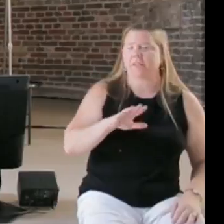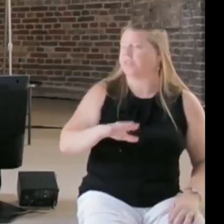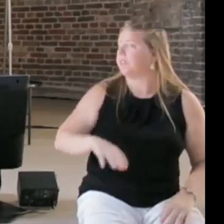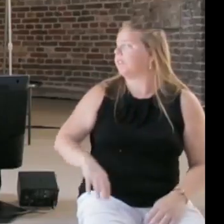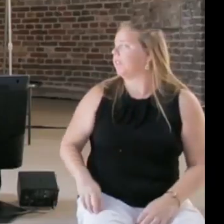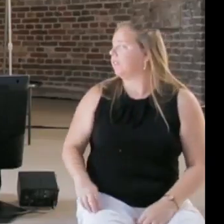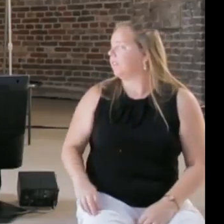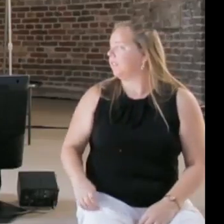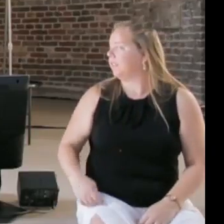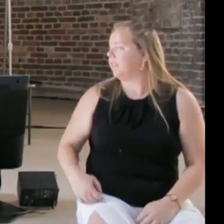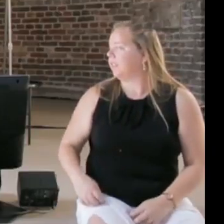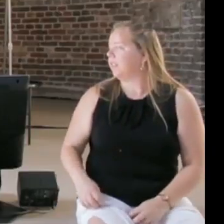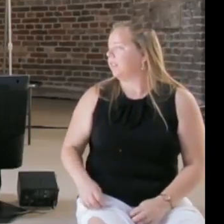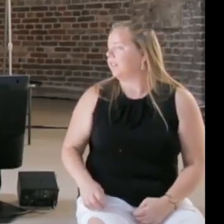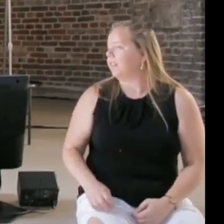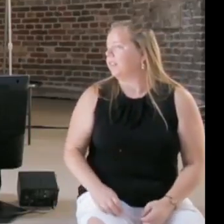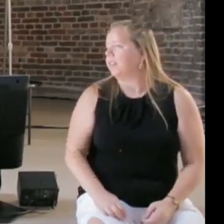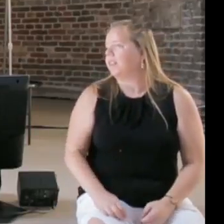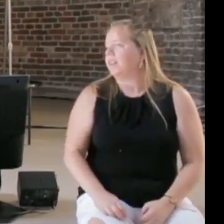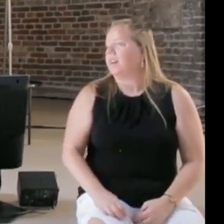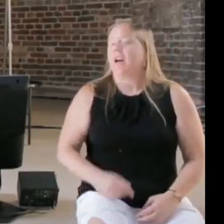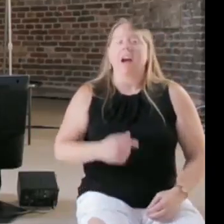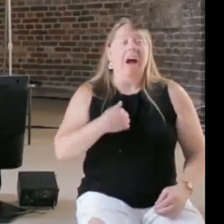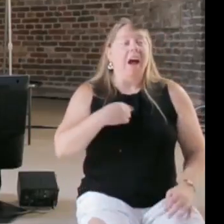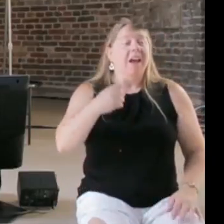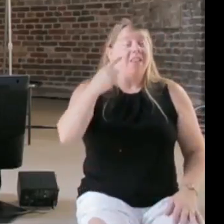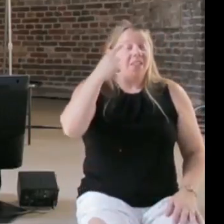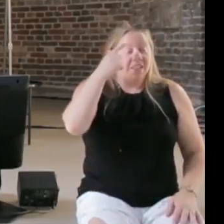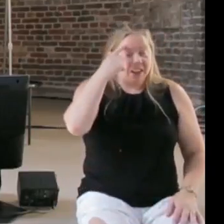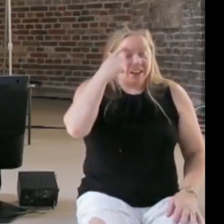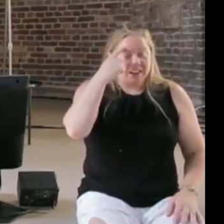At the risk of making your point for you I think there's a huge difference between